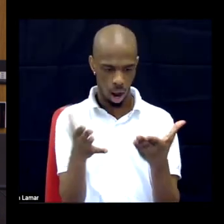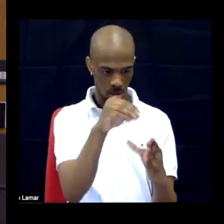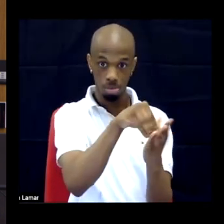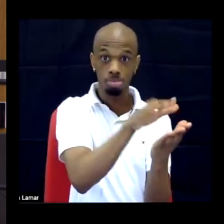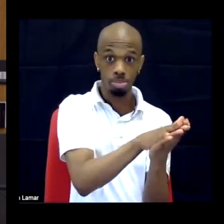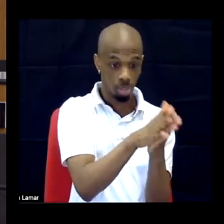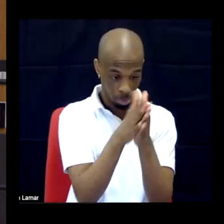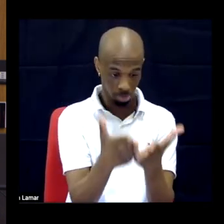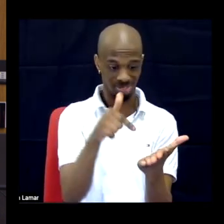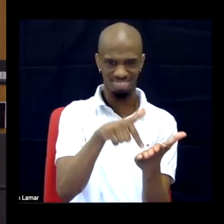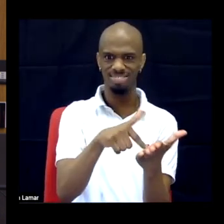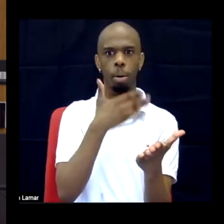I want us to change organizing.